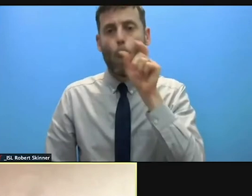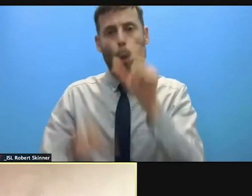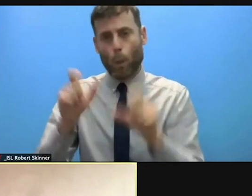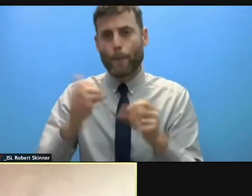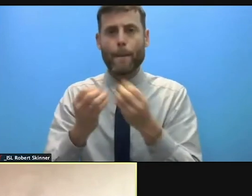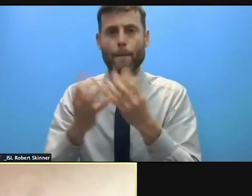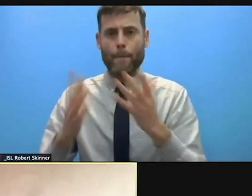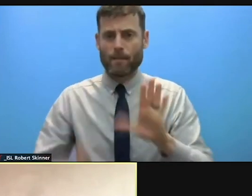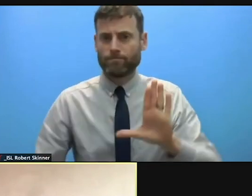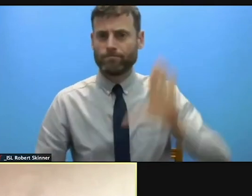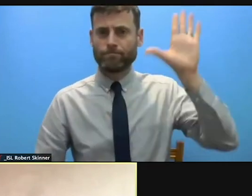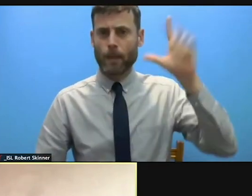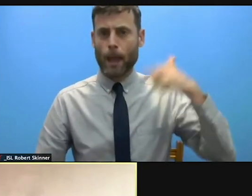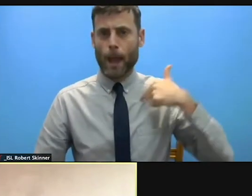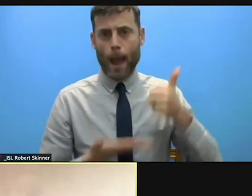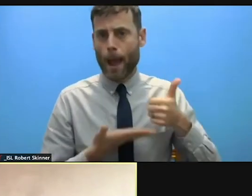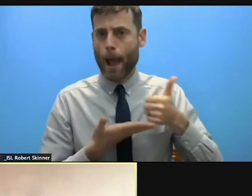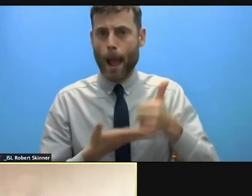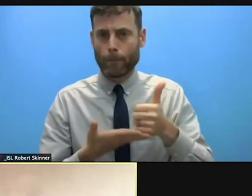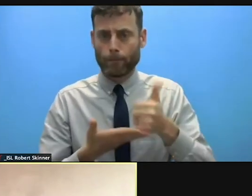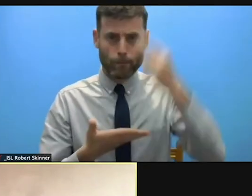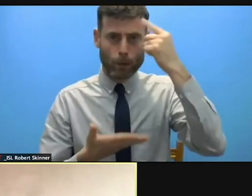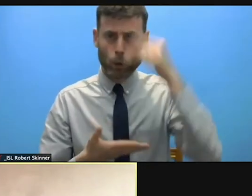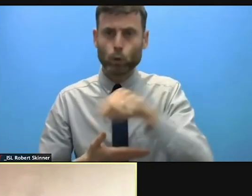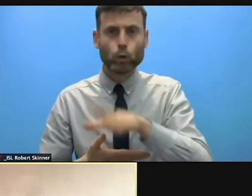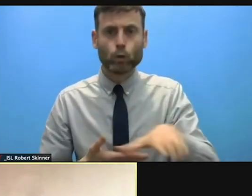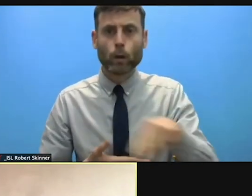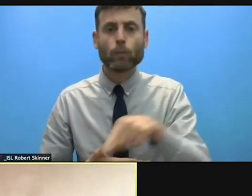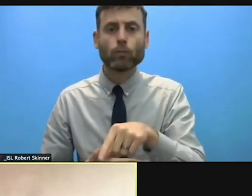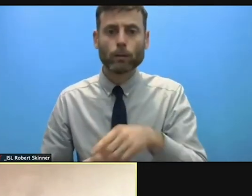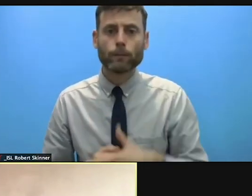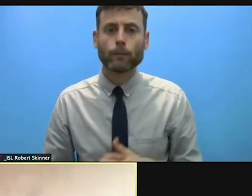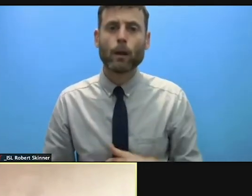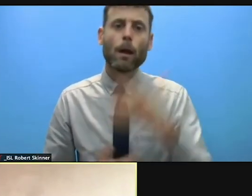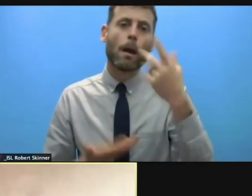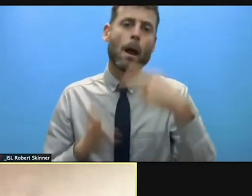In Vanuatu for example the society for people with a disability